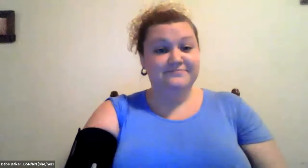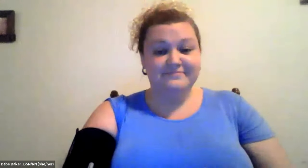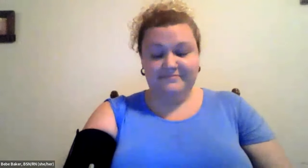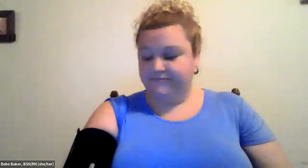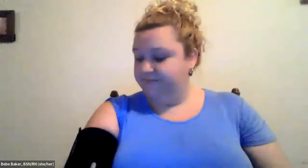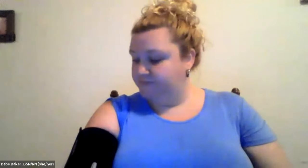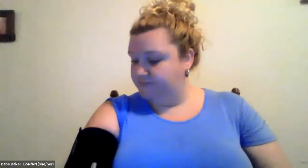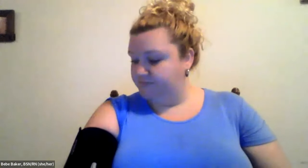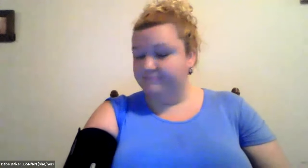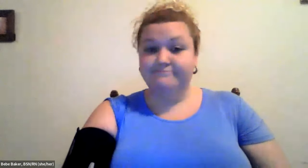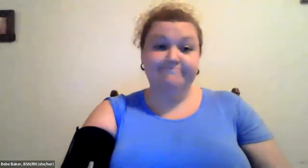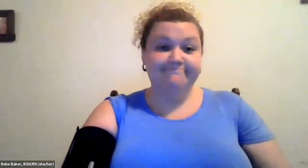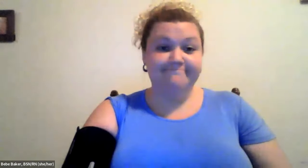Cristine Saunders: OK, so now I just sit and relax.